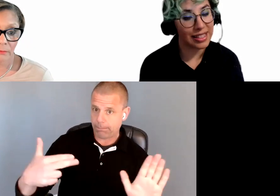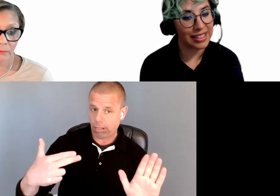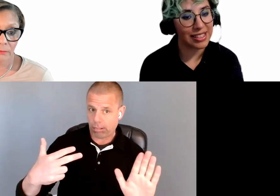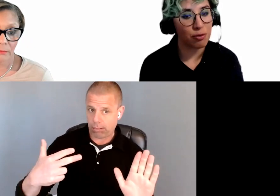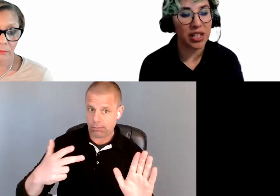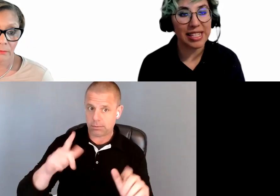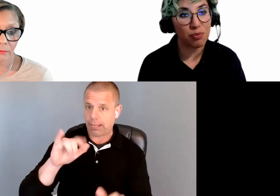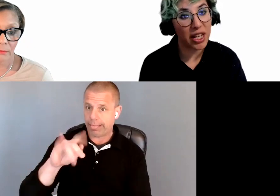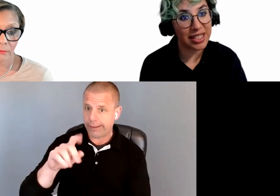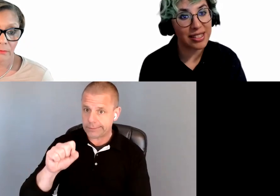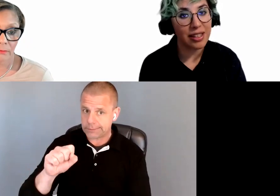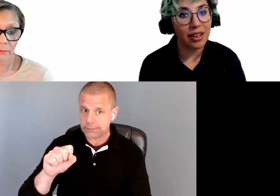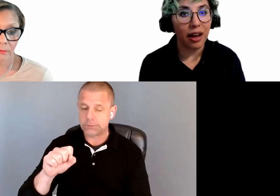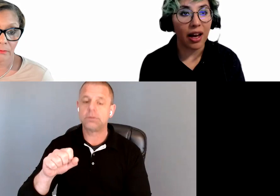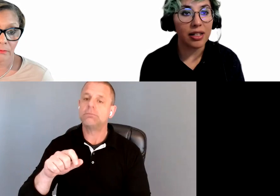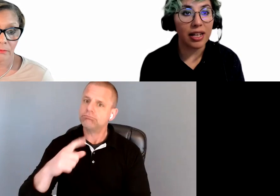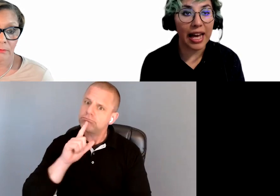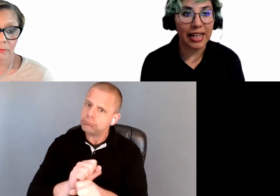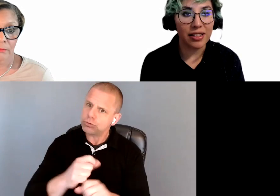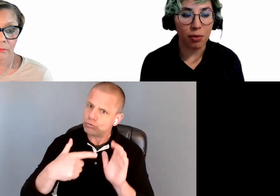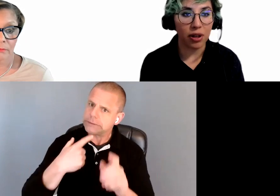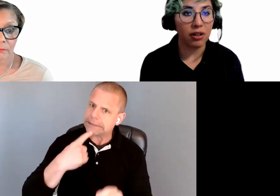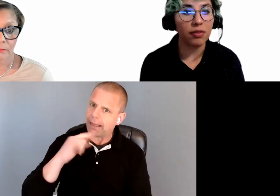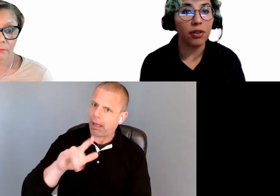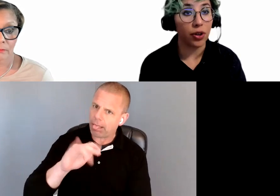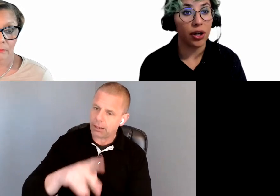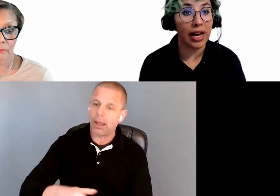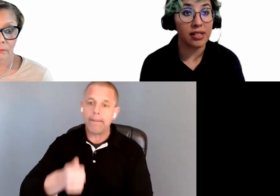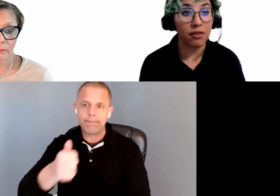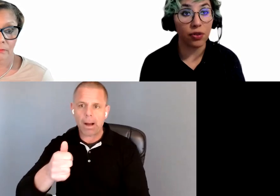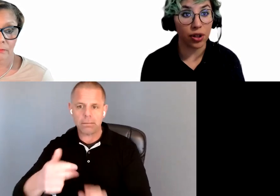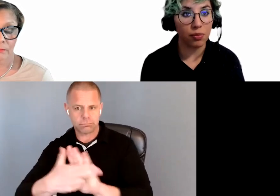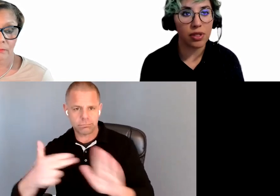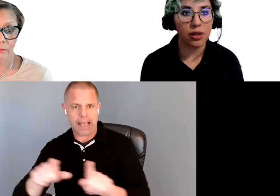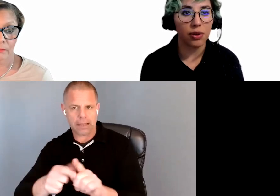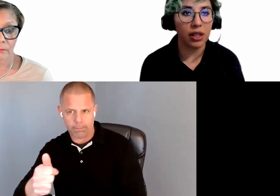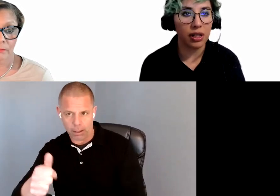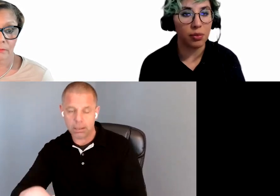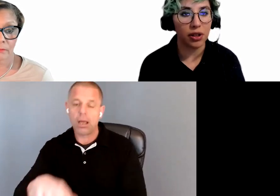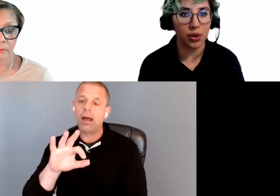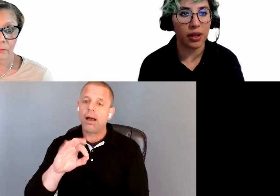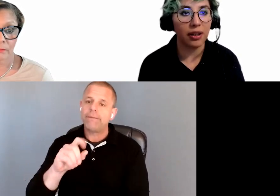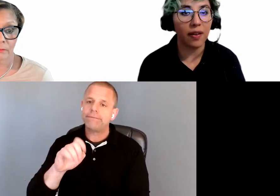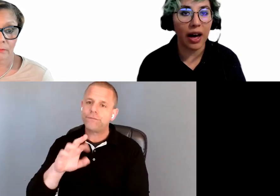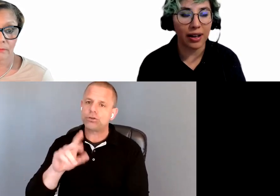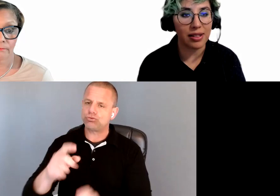links, buttons as buttons, and any type of footer as a footer. So you need to make sure that that is